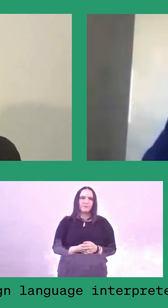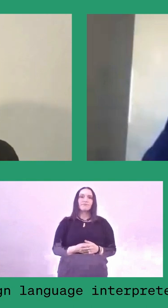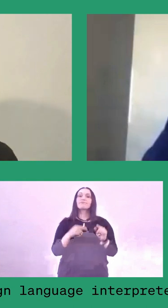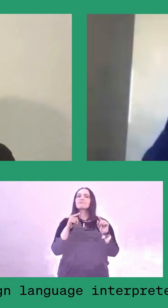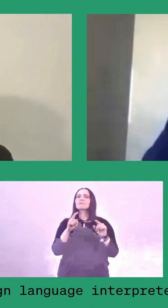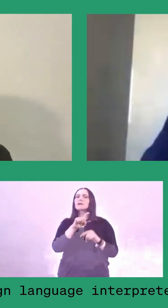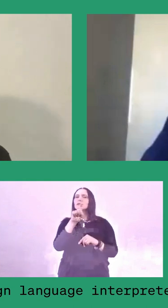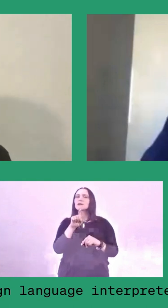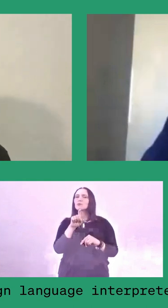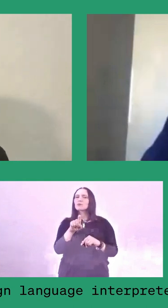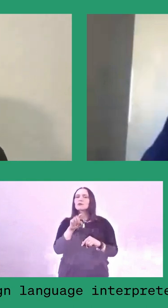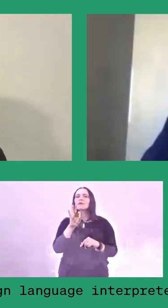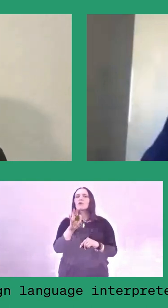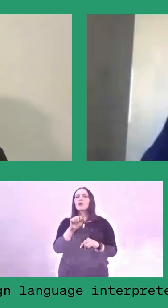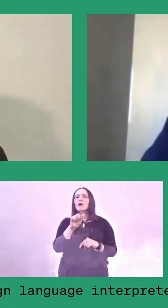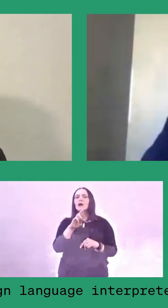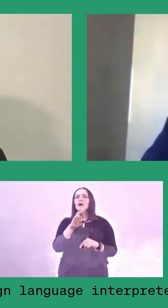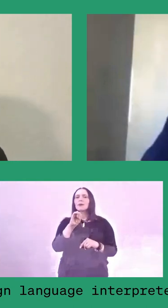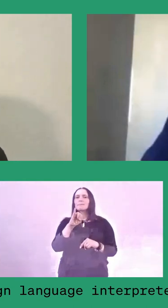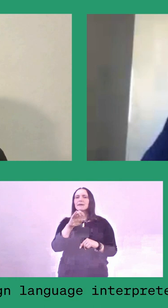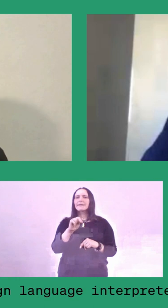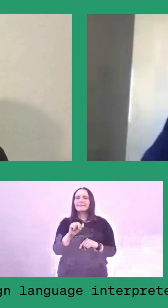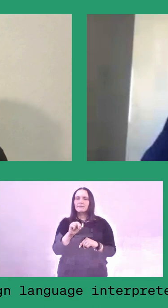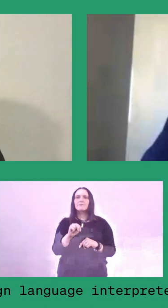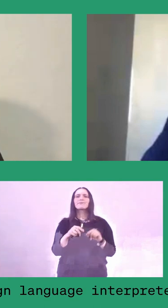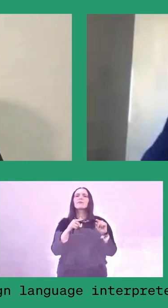"Besides the natural farming as a local anchor,